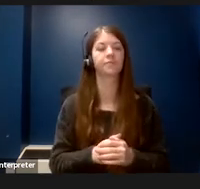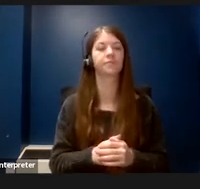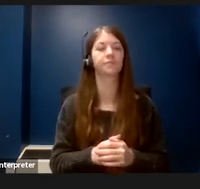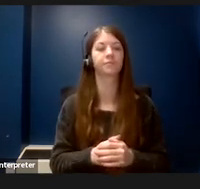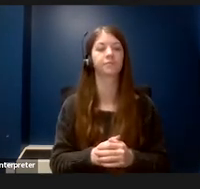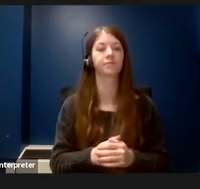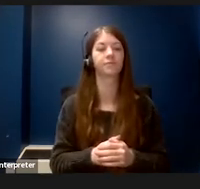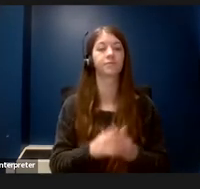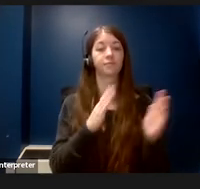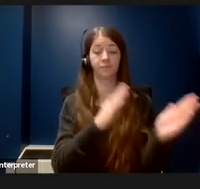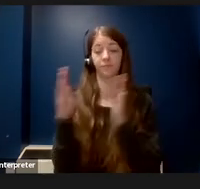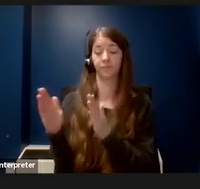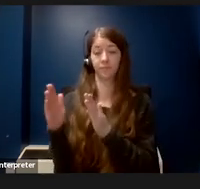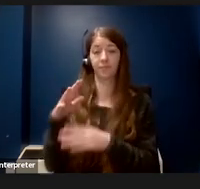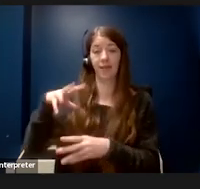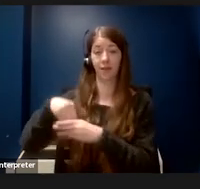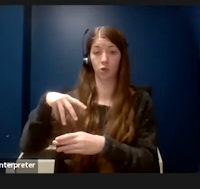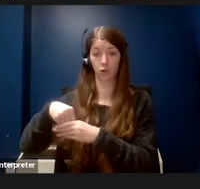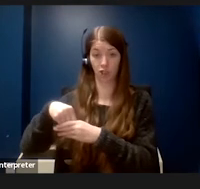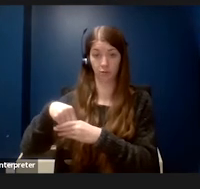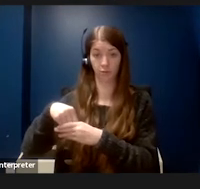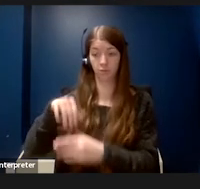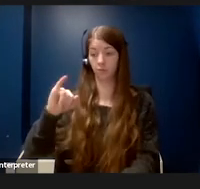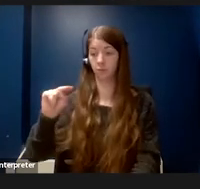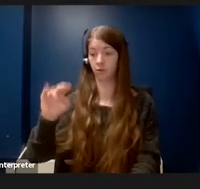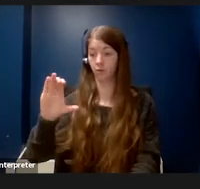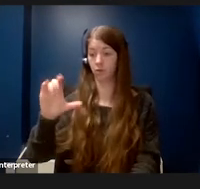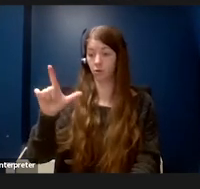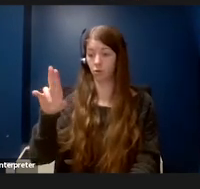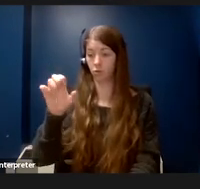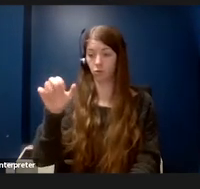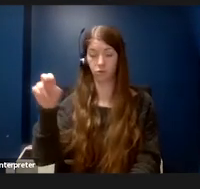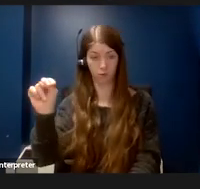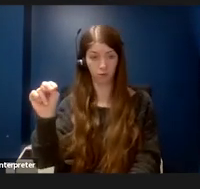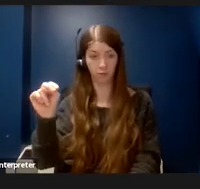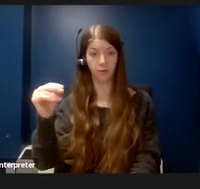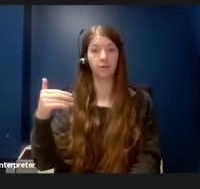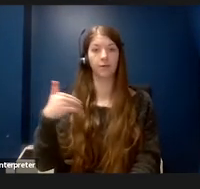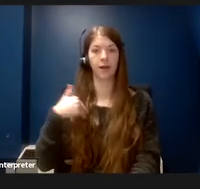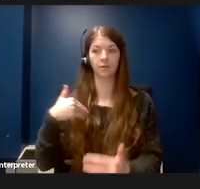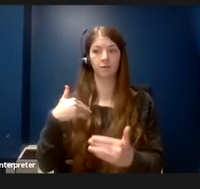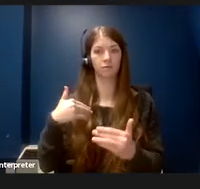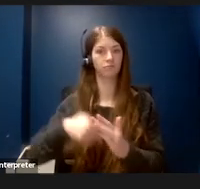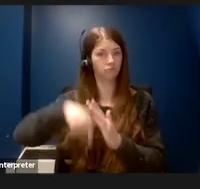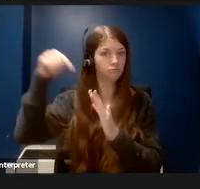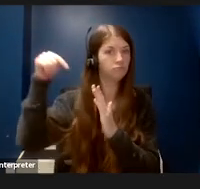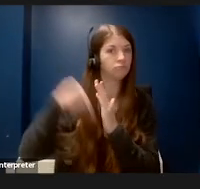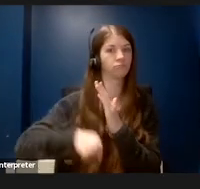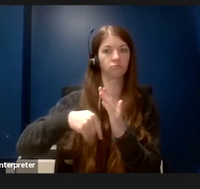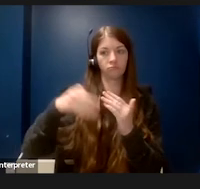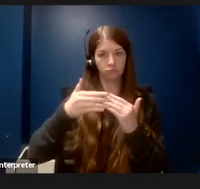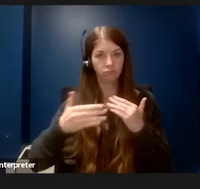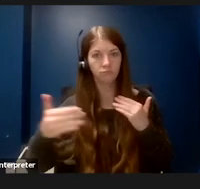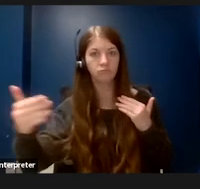Inclusion, on the other hand, goes one step or many steps further. The U.S. Department of